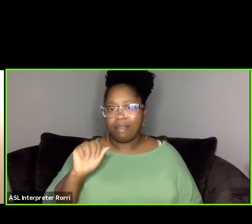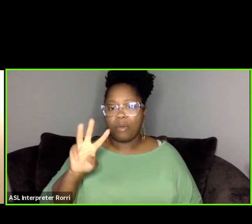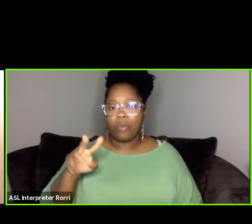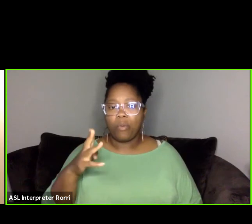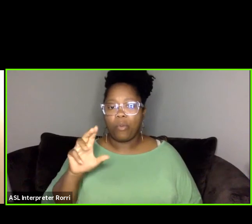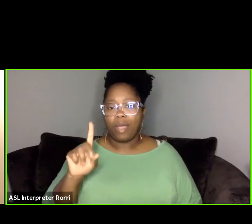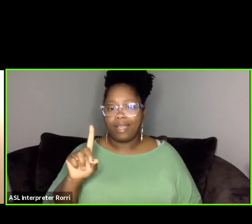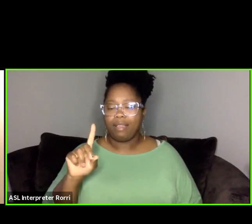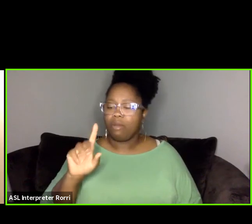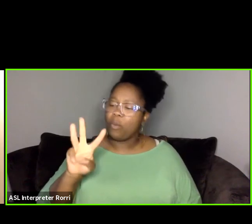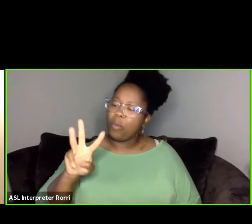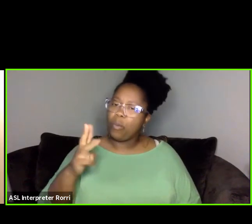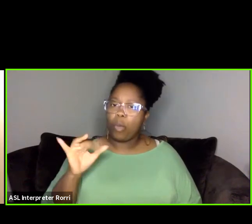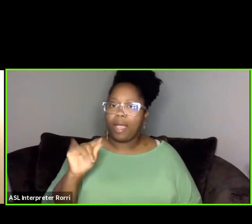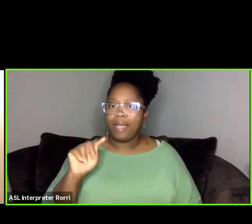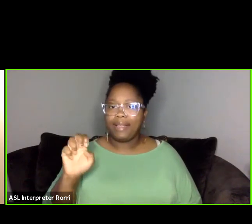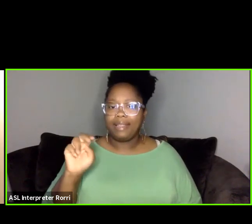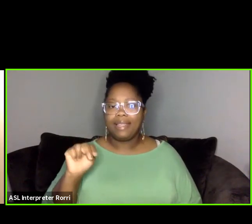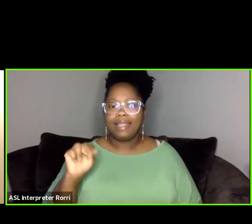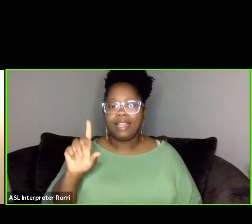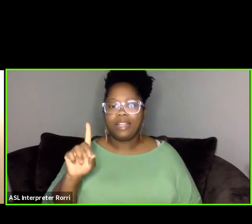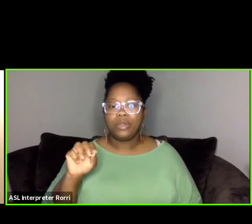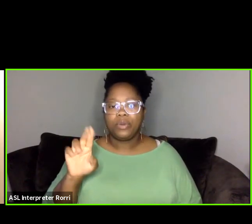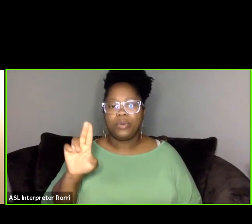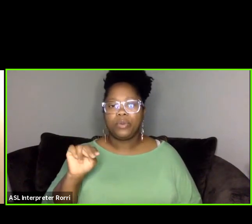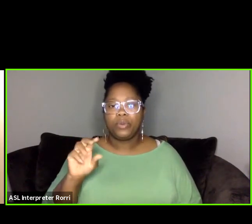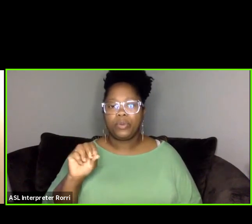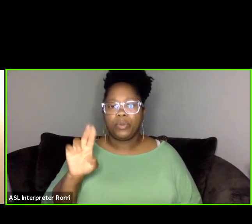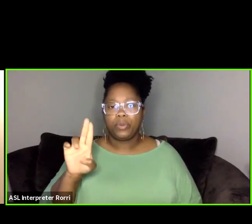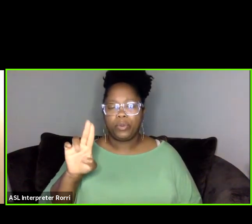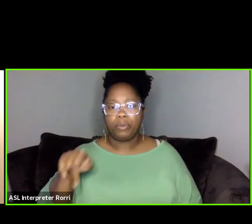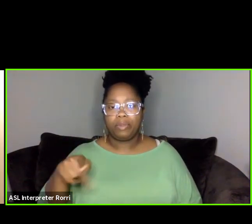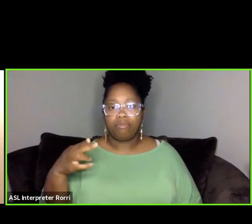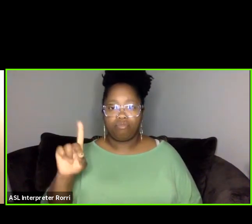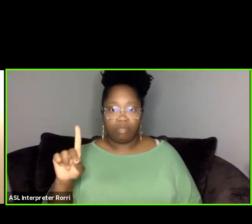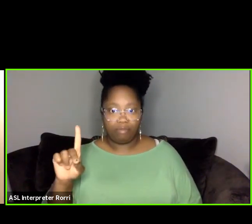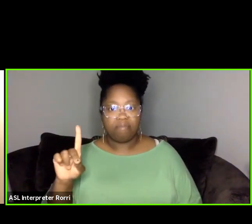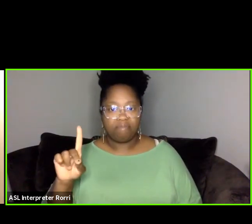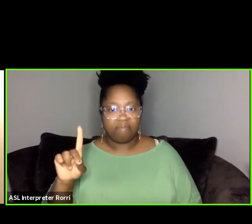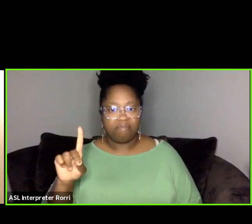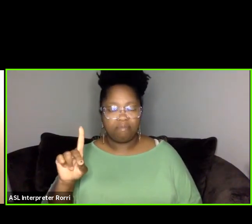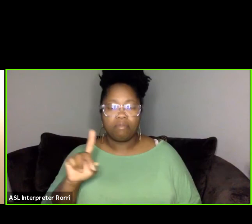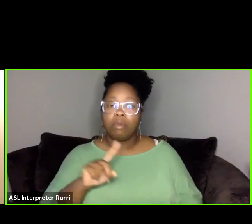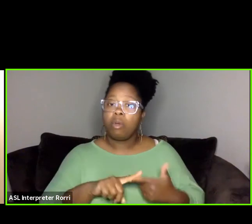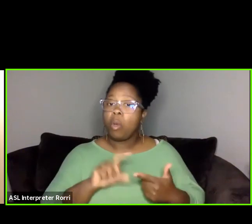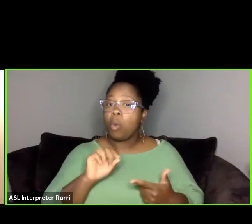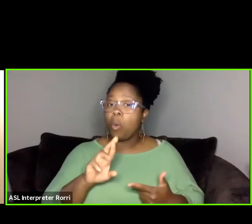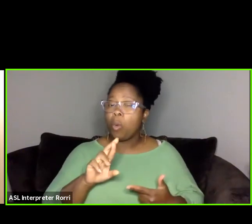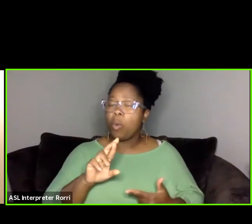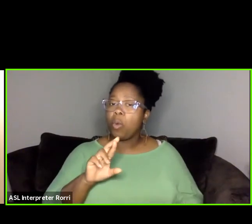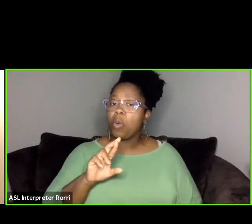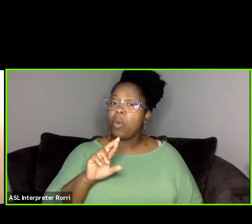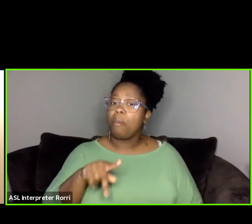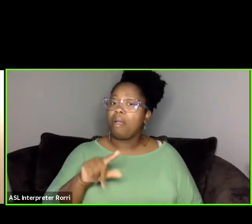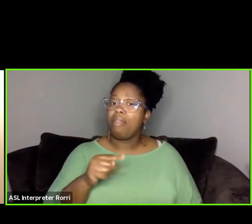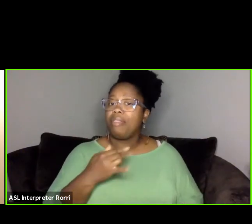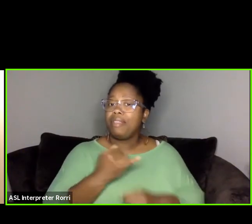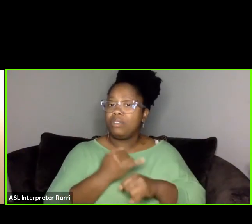or you can follow me through the CRAFT Institute's social media platforms, again, Twitter, Facebook